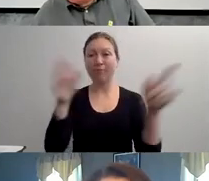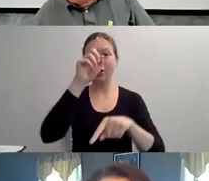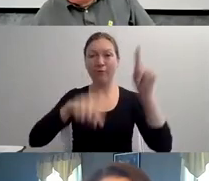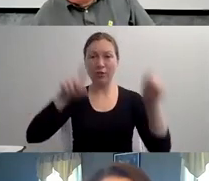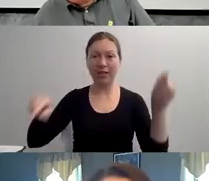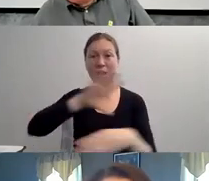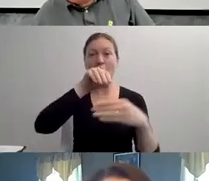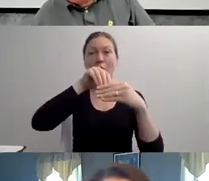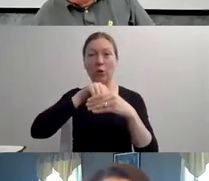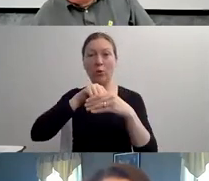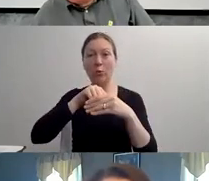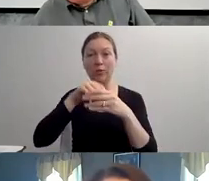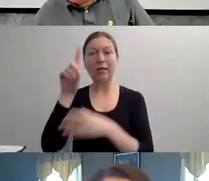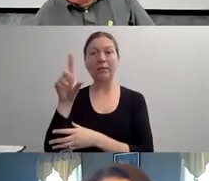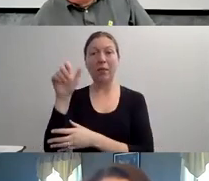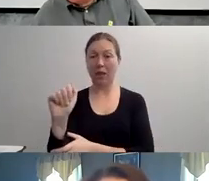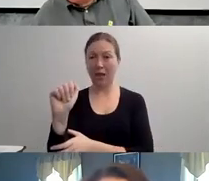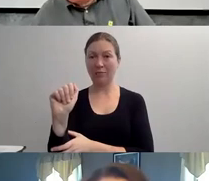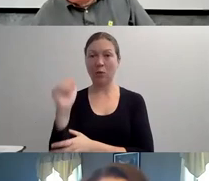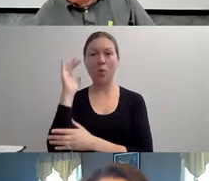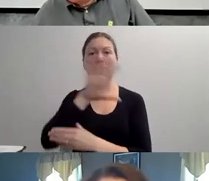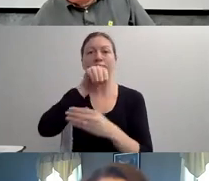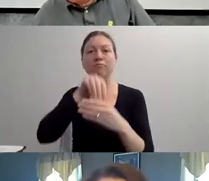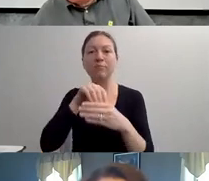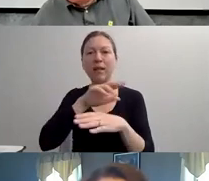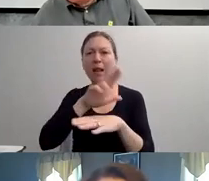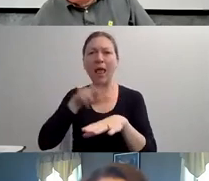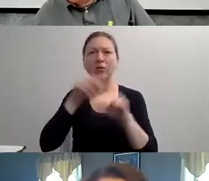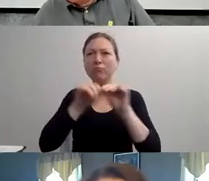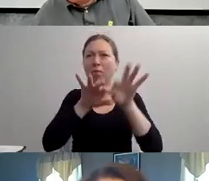HE IS ALSO A DISABILITY STUDIES PROFESSOR AT MARYVILLE UNIVERSITY.